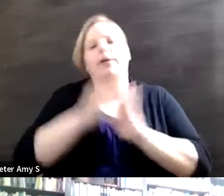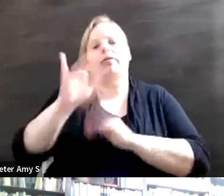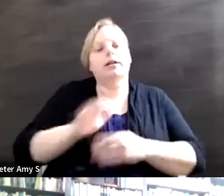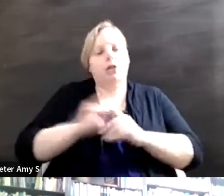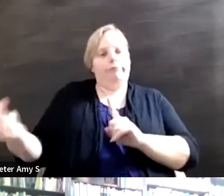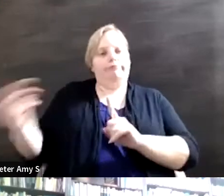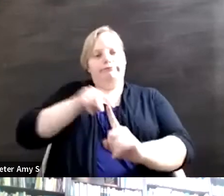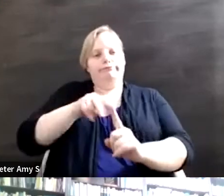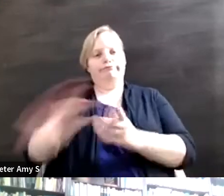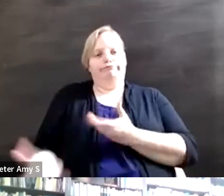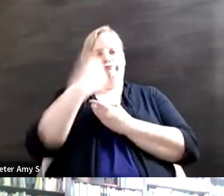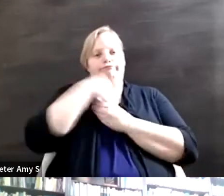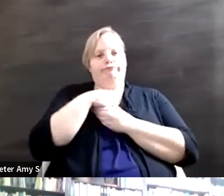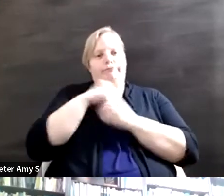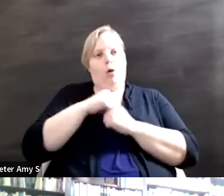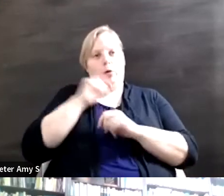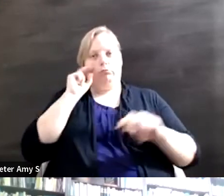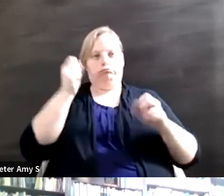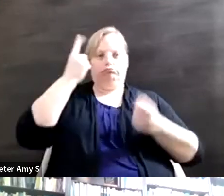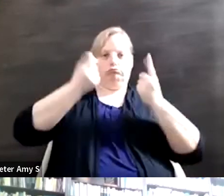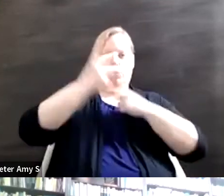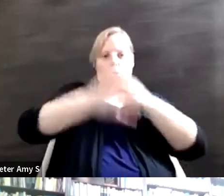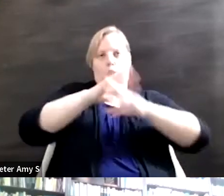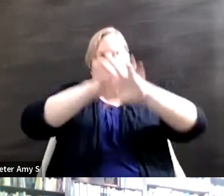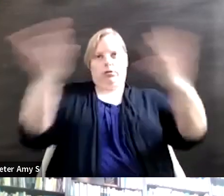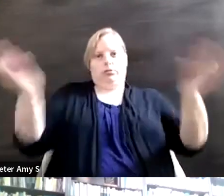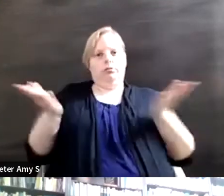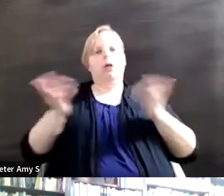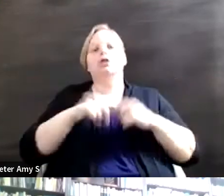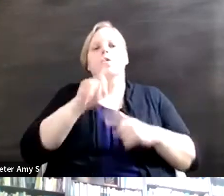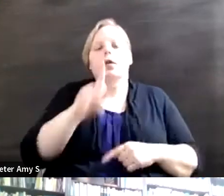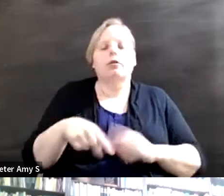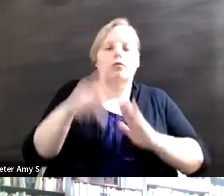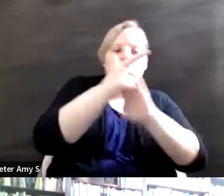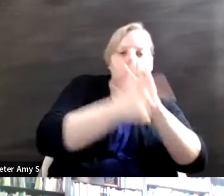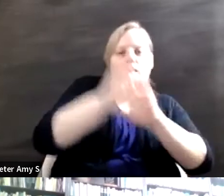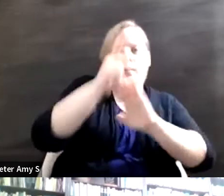around us. And so there's the element of how do we understand law and policy and advocacy and that is